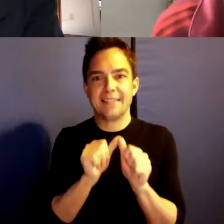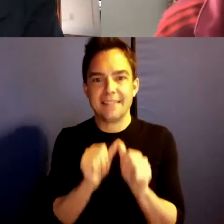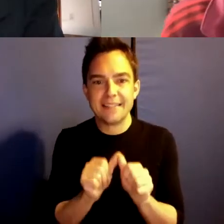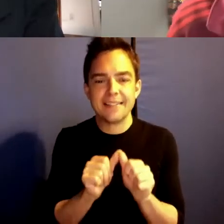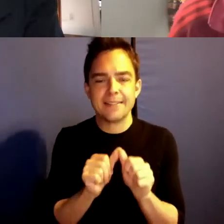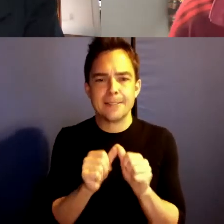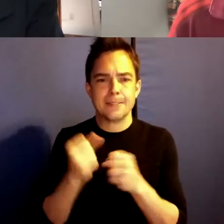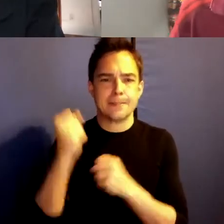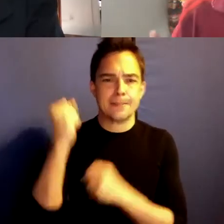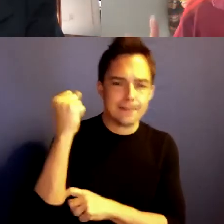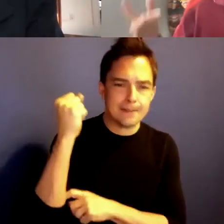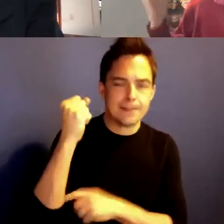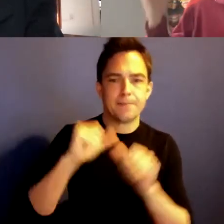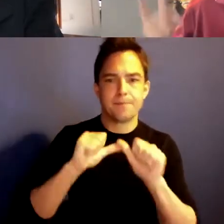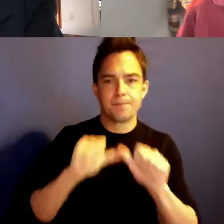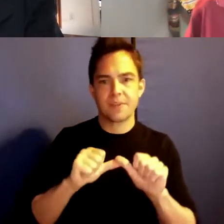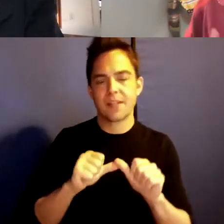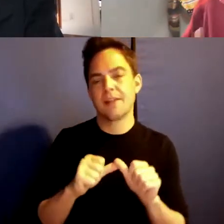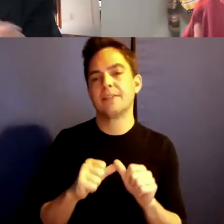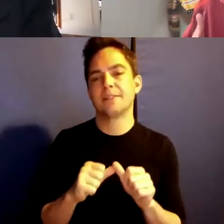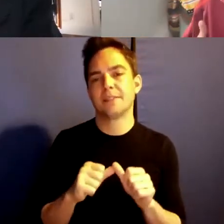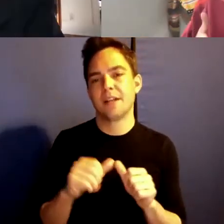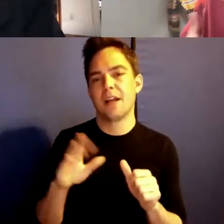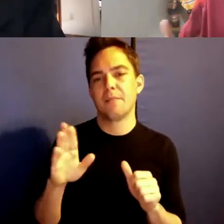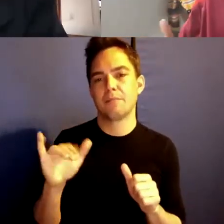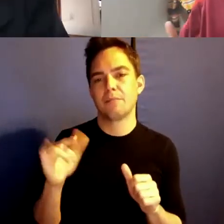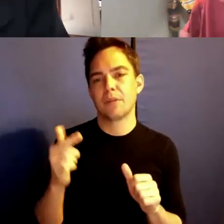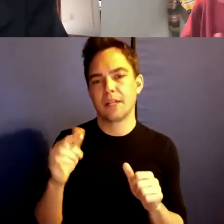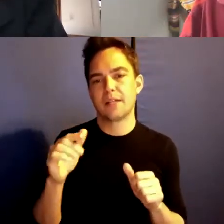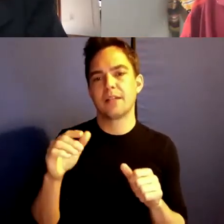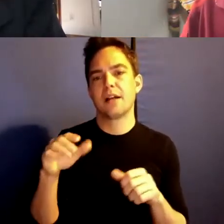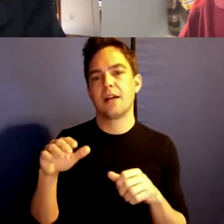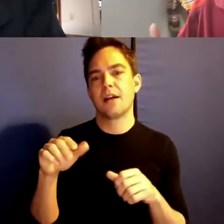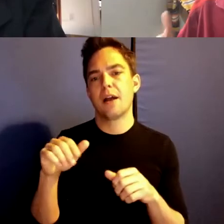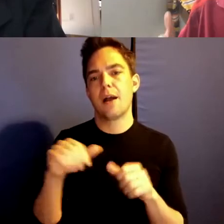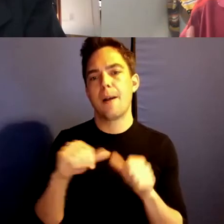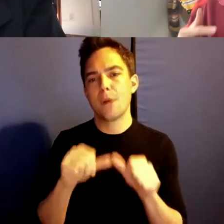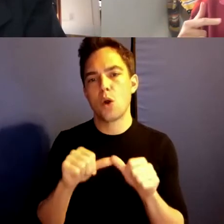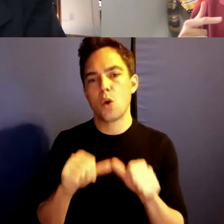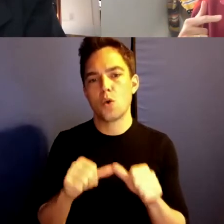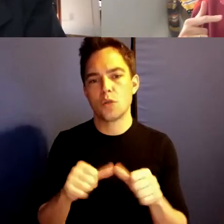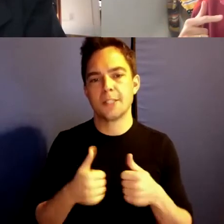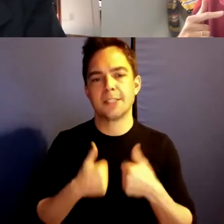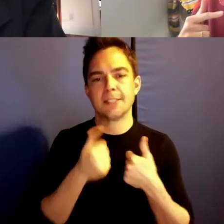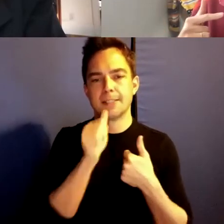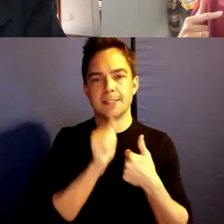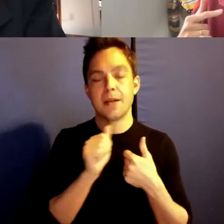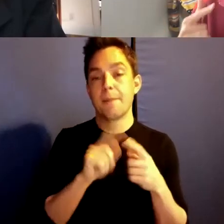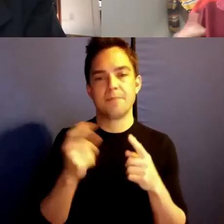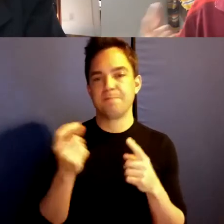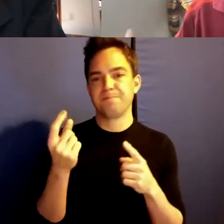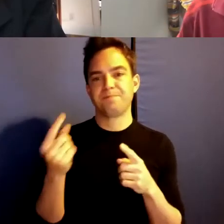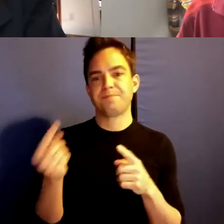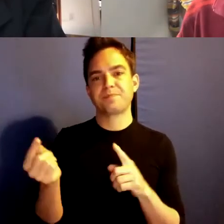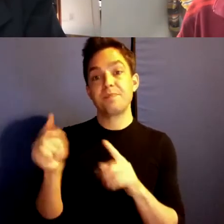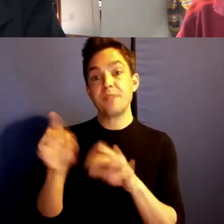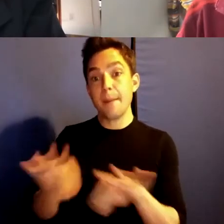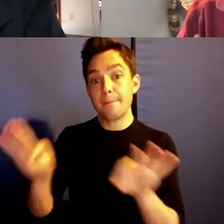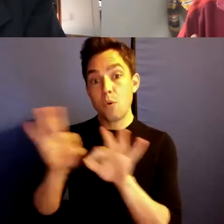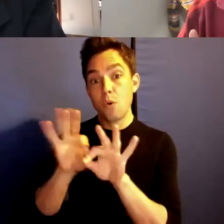and abode, but the importance of that in terms of relational 80.